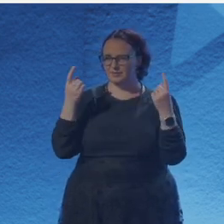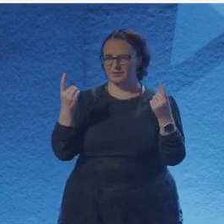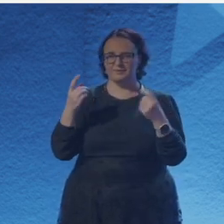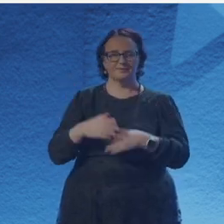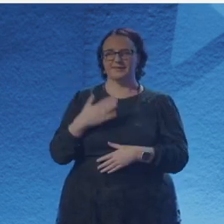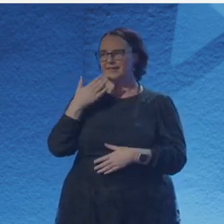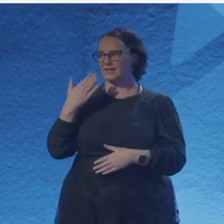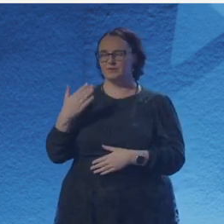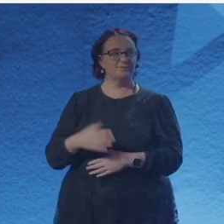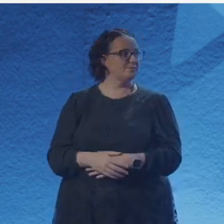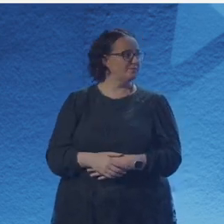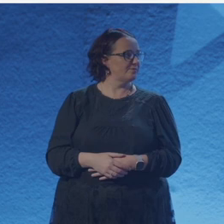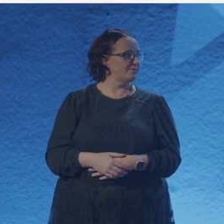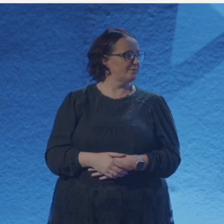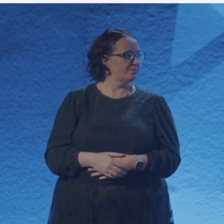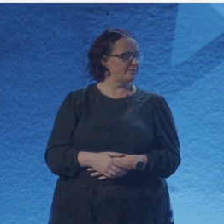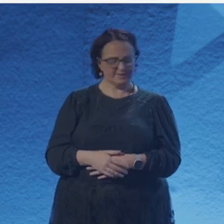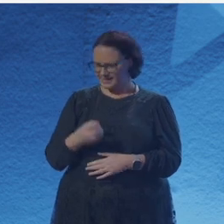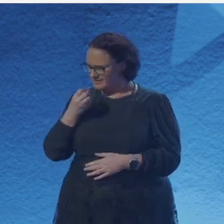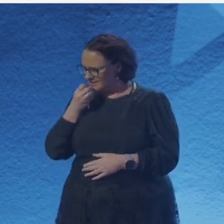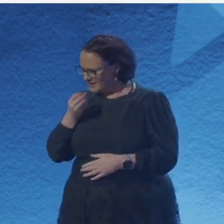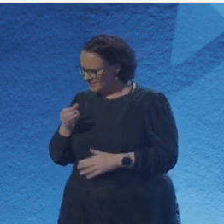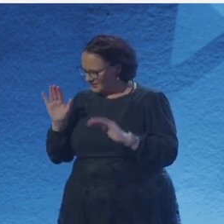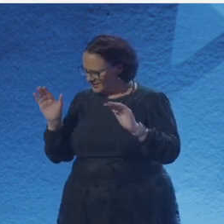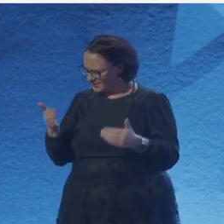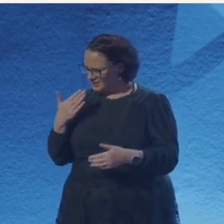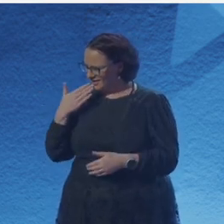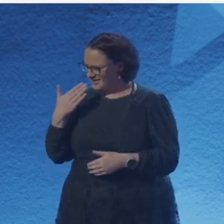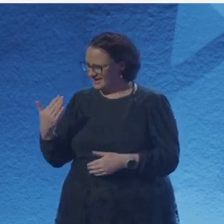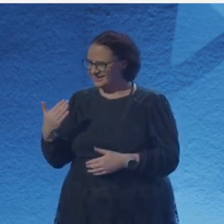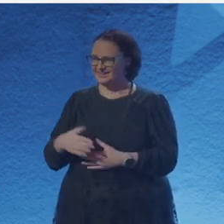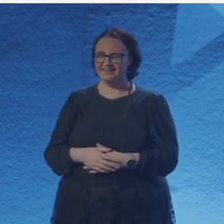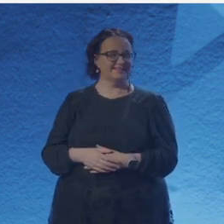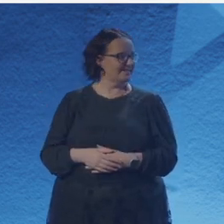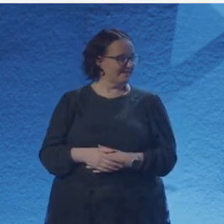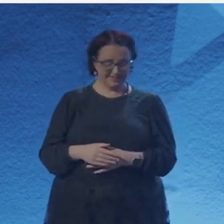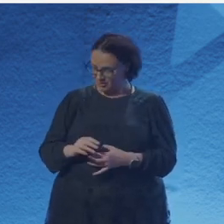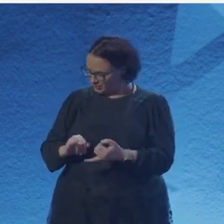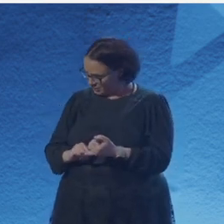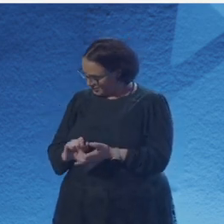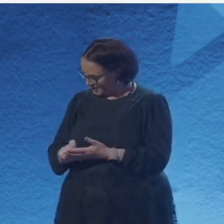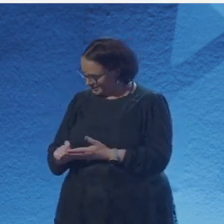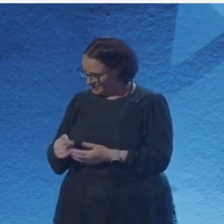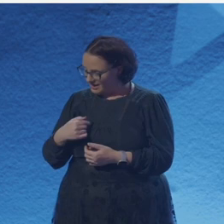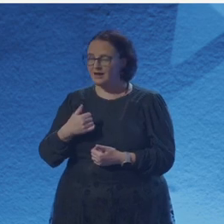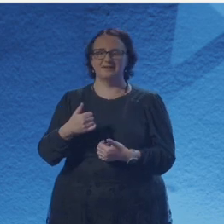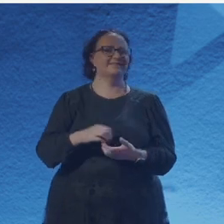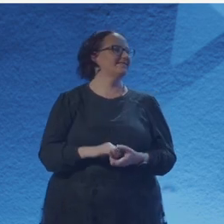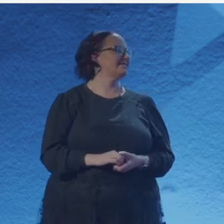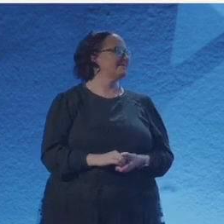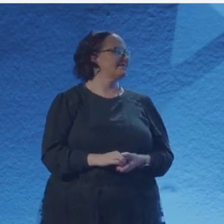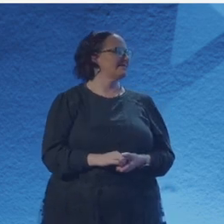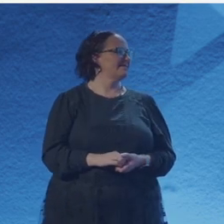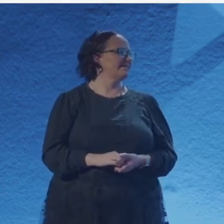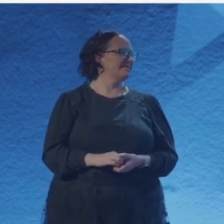Welcome to the stage, Rucha.